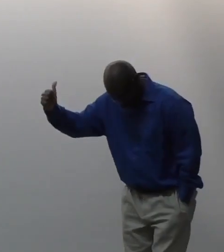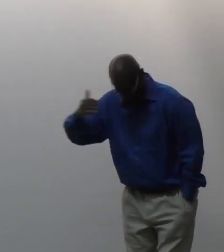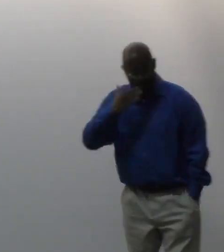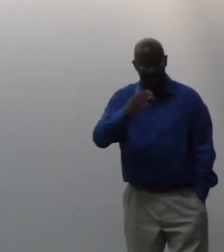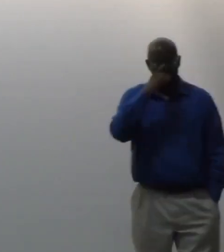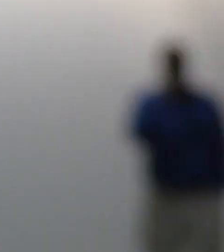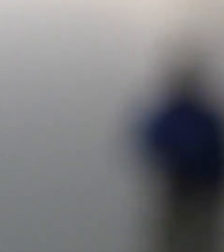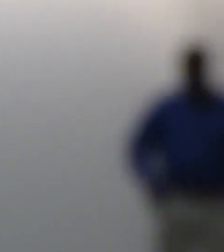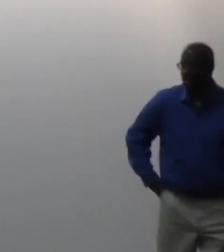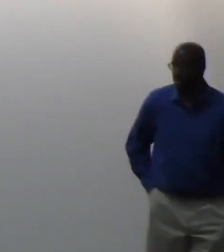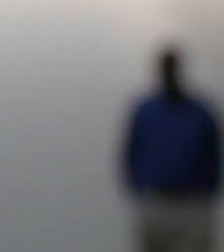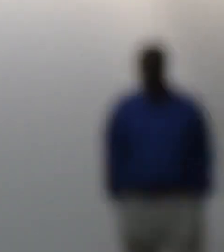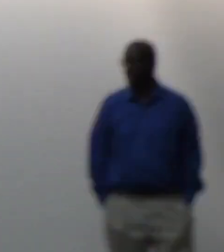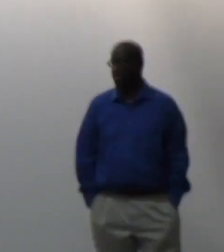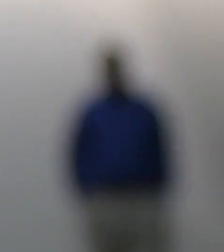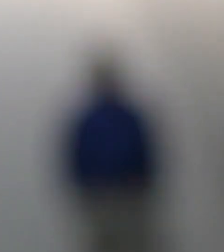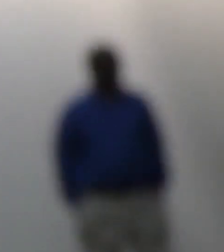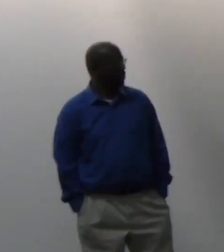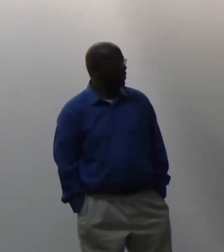You're welcome. Thank you for your question.